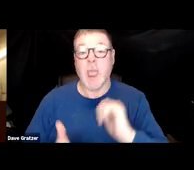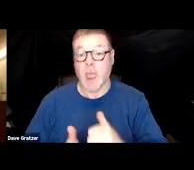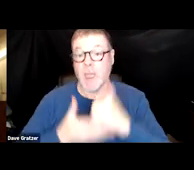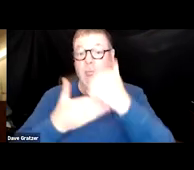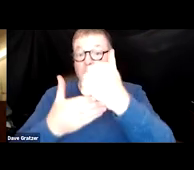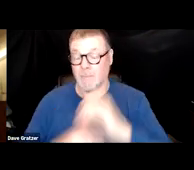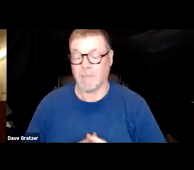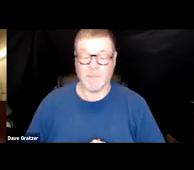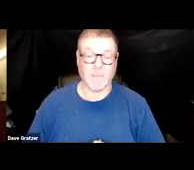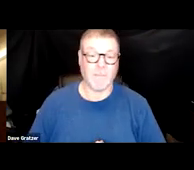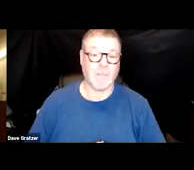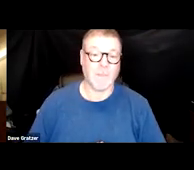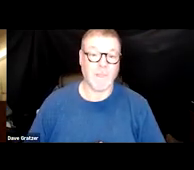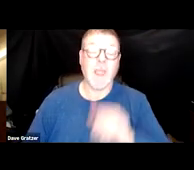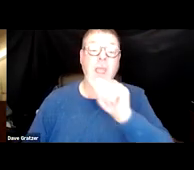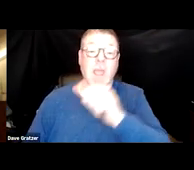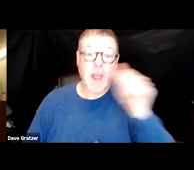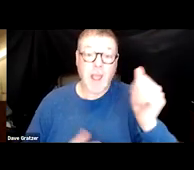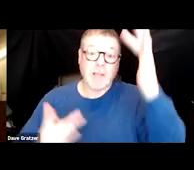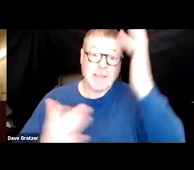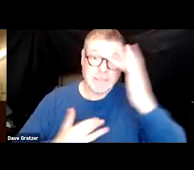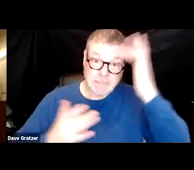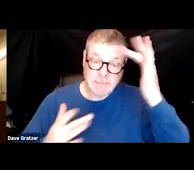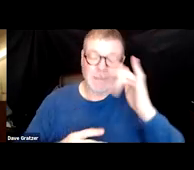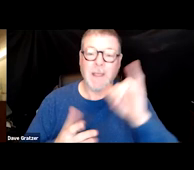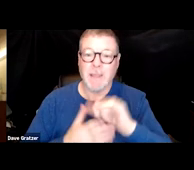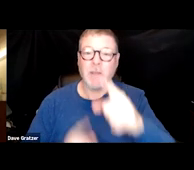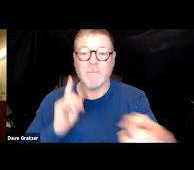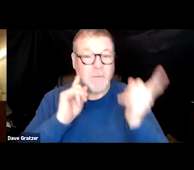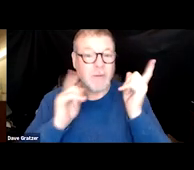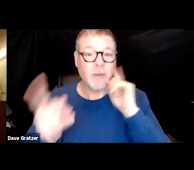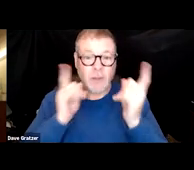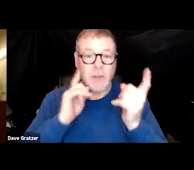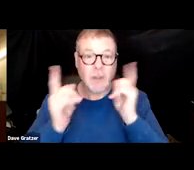Another viral syndrome that you've probably heard about is chronic fatigue syndrome